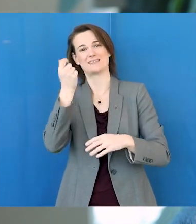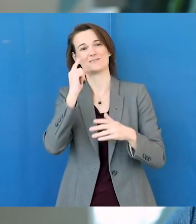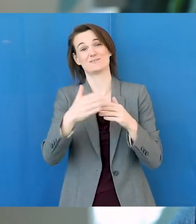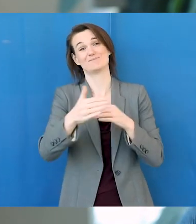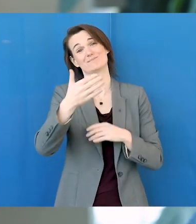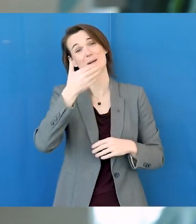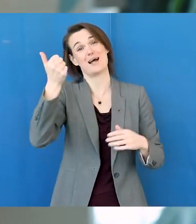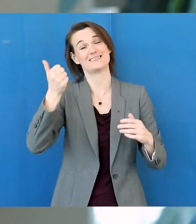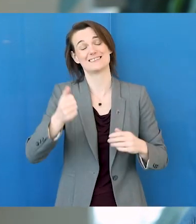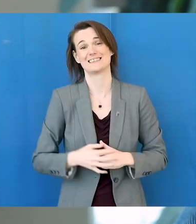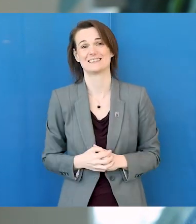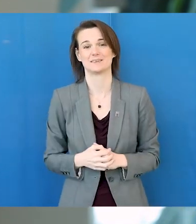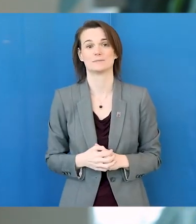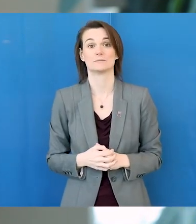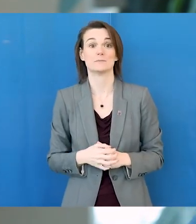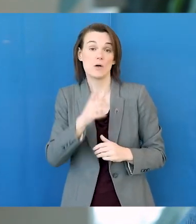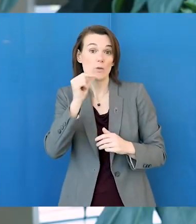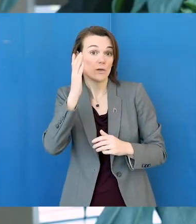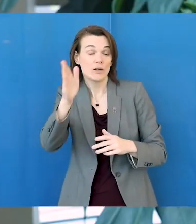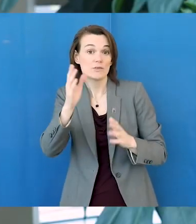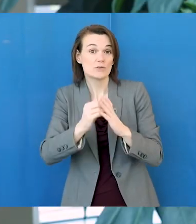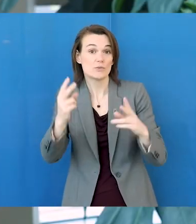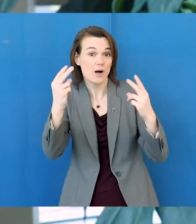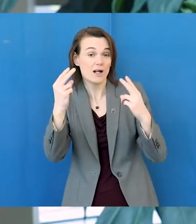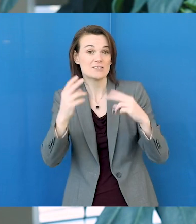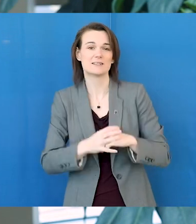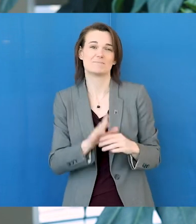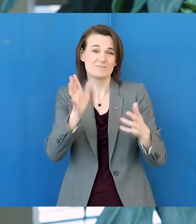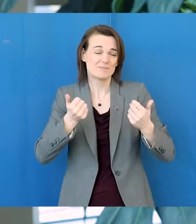to find what's best for you to live your best life. For the future Achieve students: